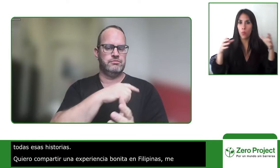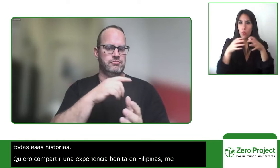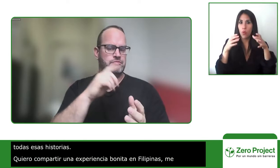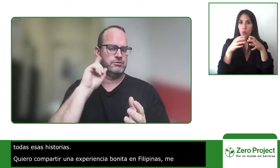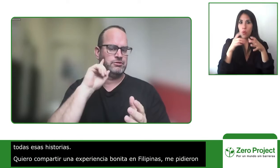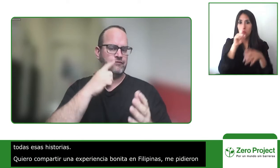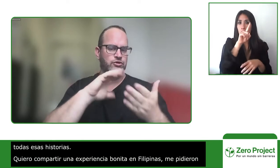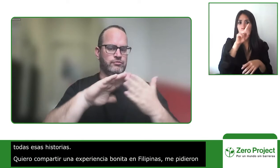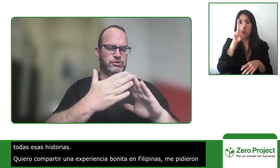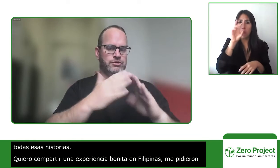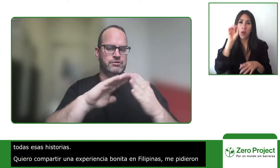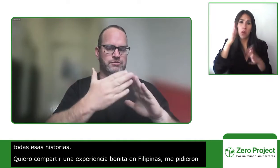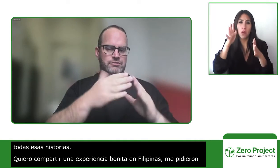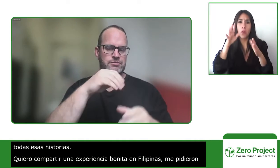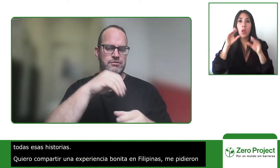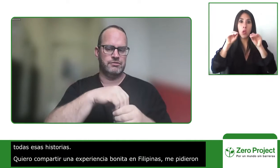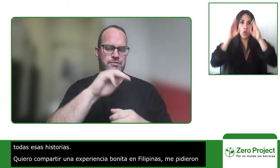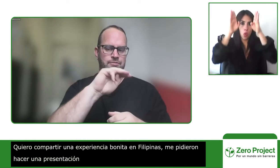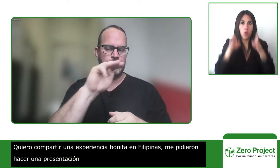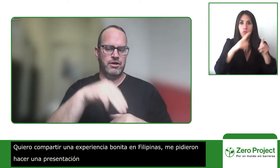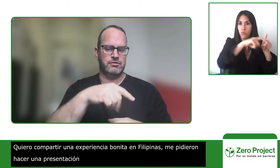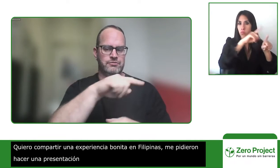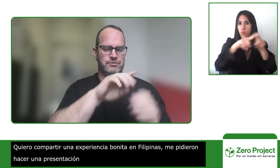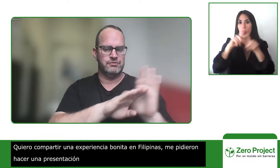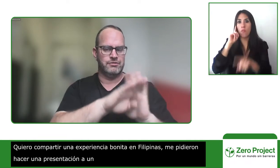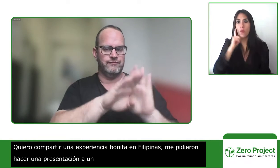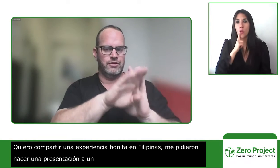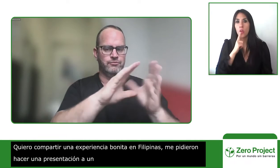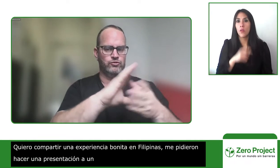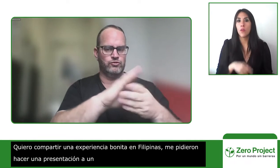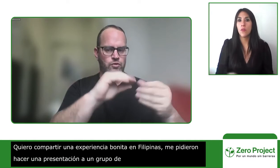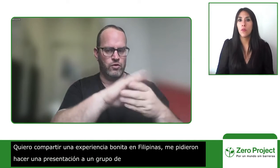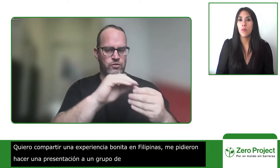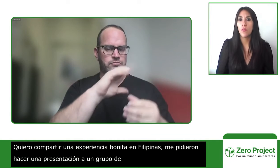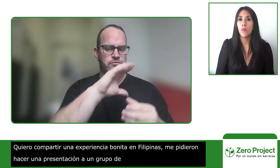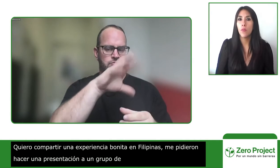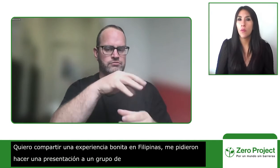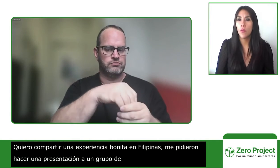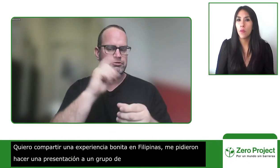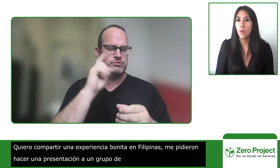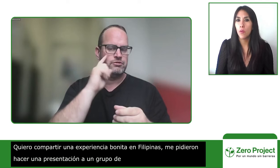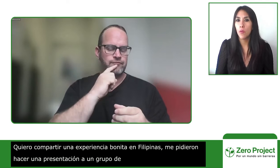and during that presentation we showed them what the manila deaf community had done